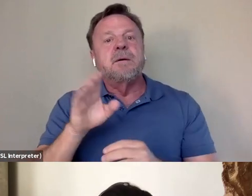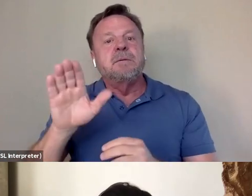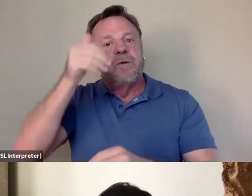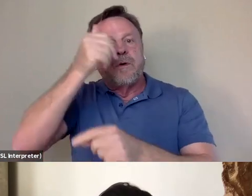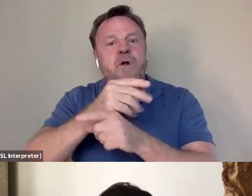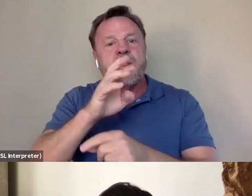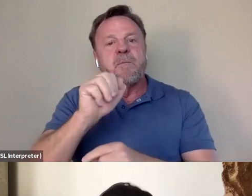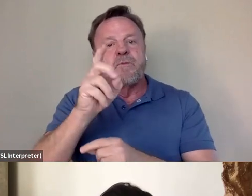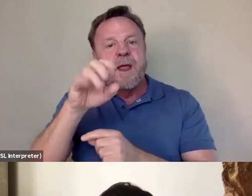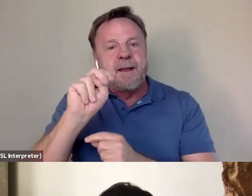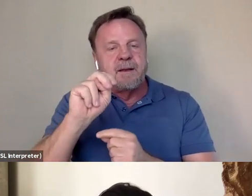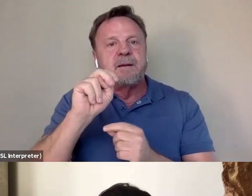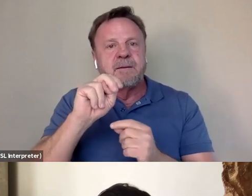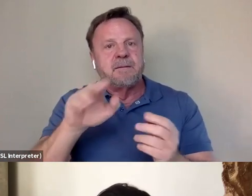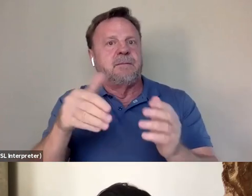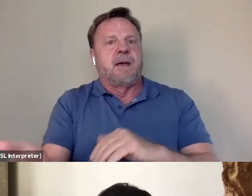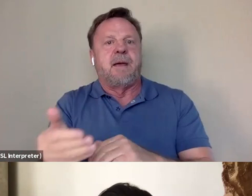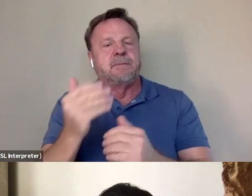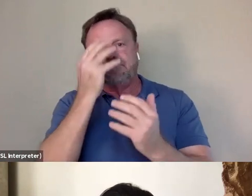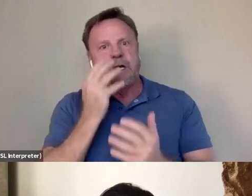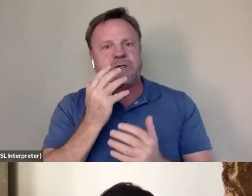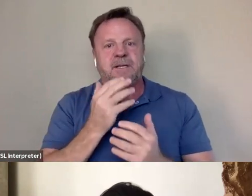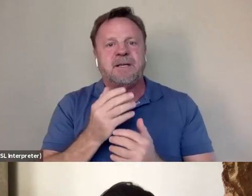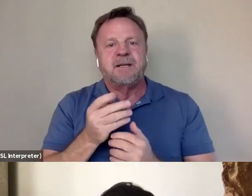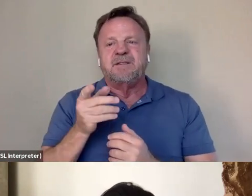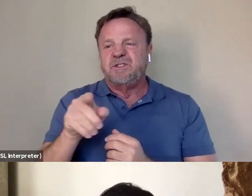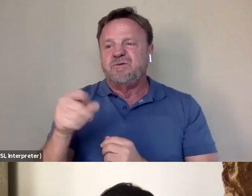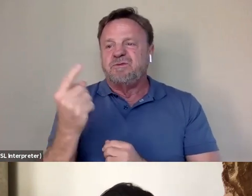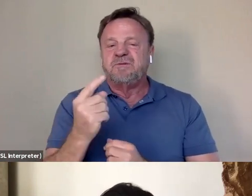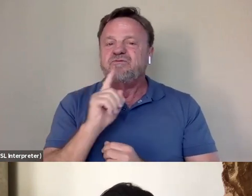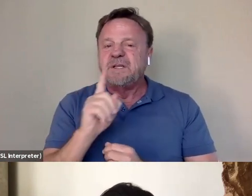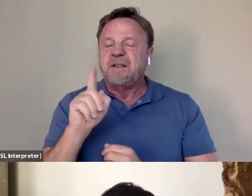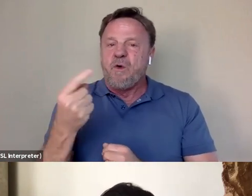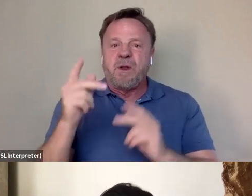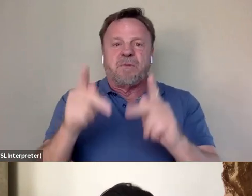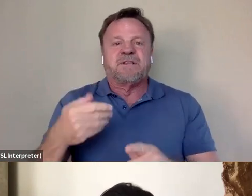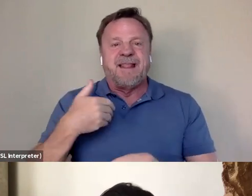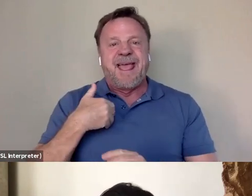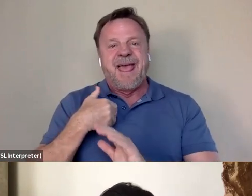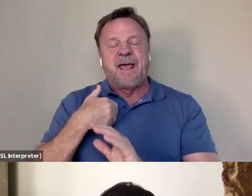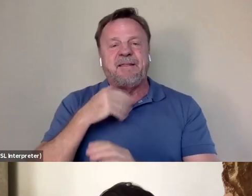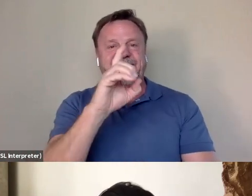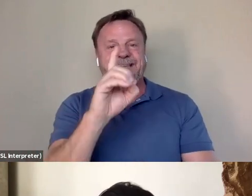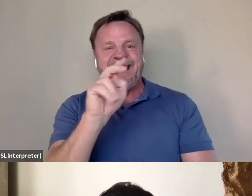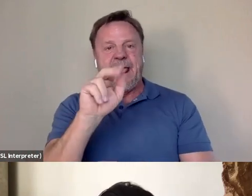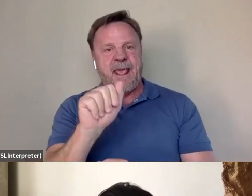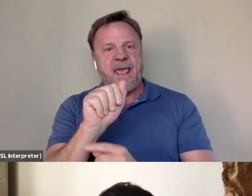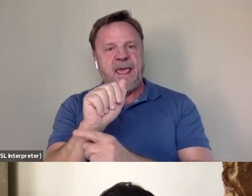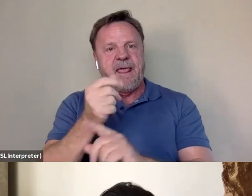Bruce's son passed away tragically, who literally has Bruce Lee's DNA in her still. And there's something be said about that.